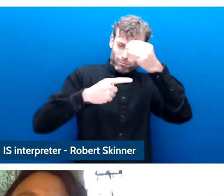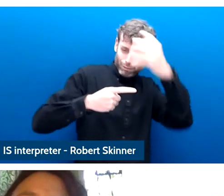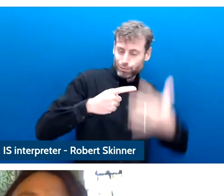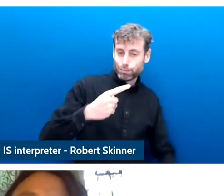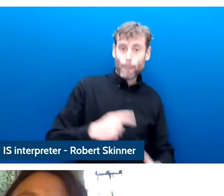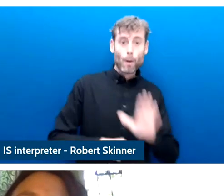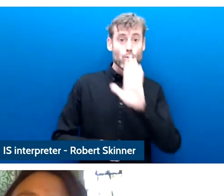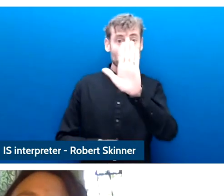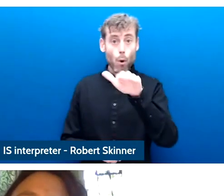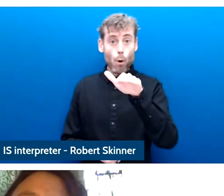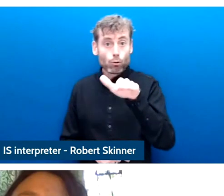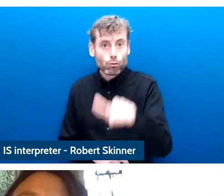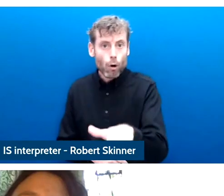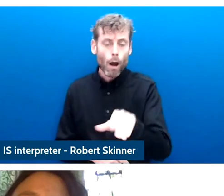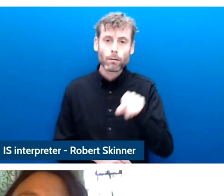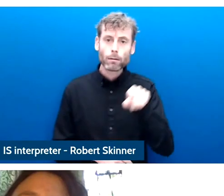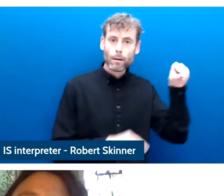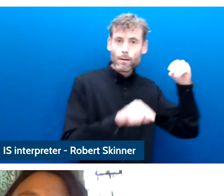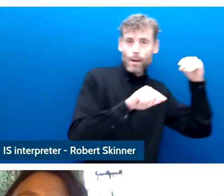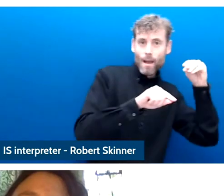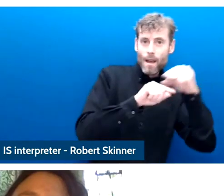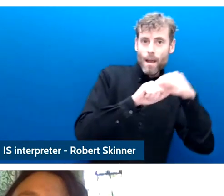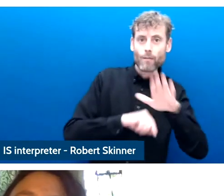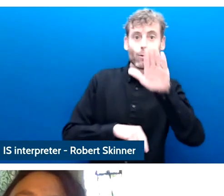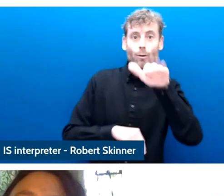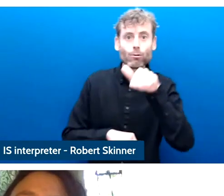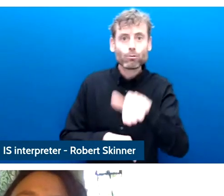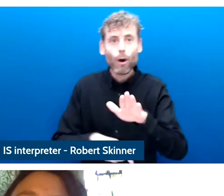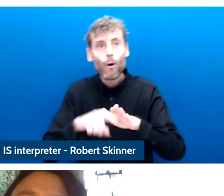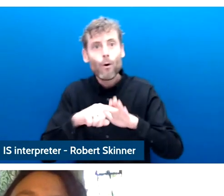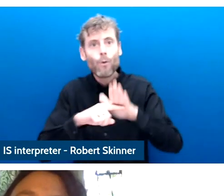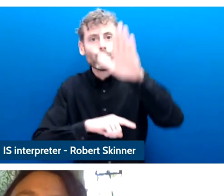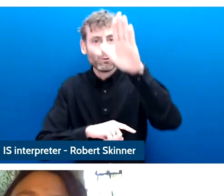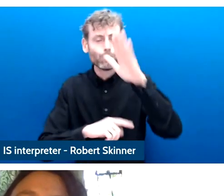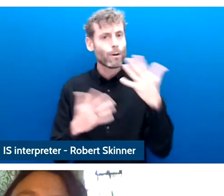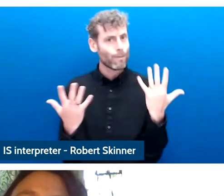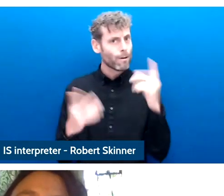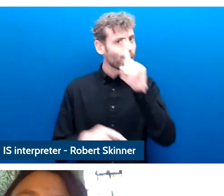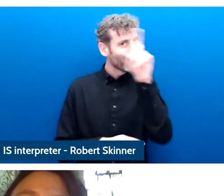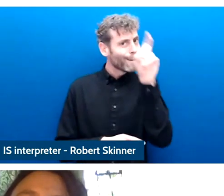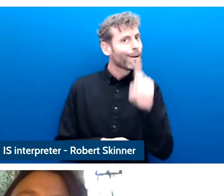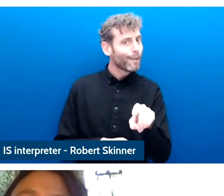and Veronica we are looking forward to hear your thoughts. The floor is yours.